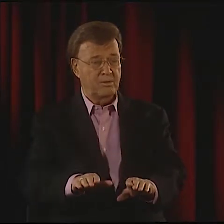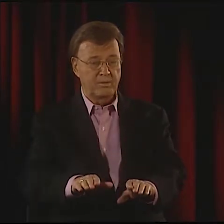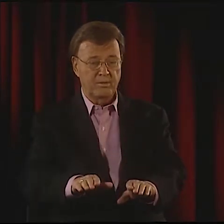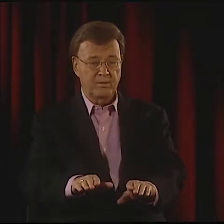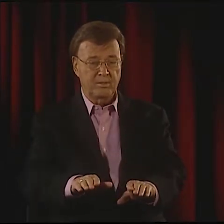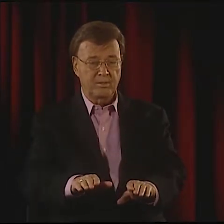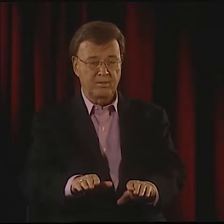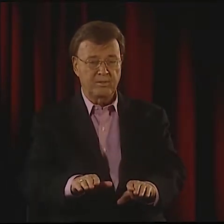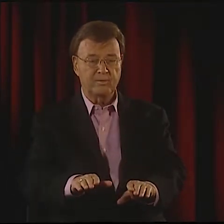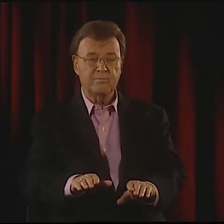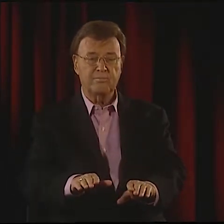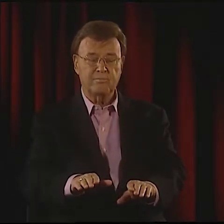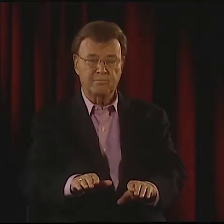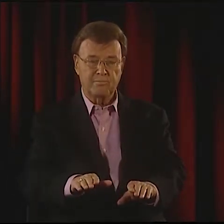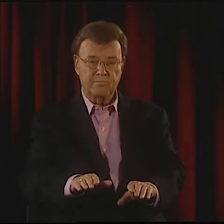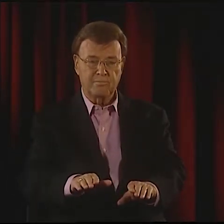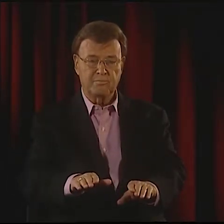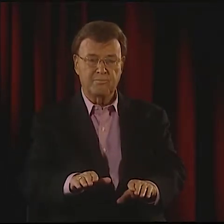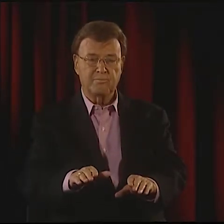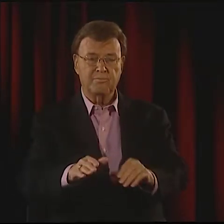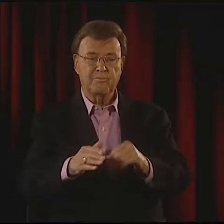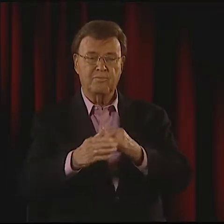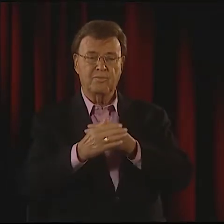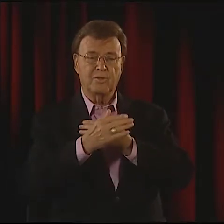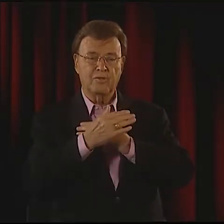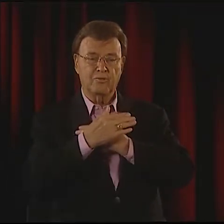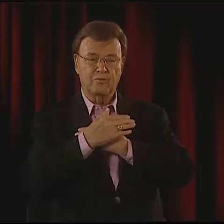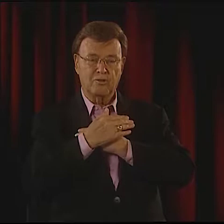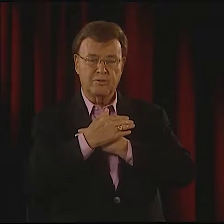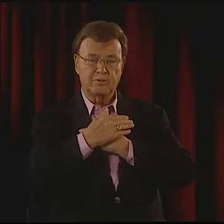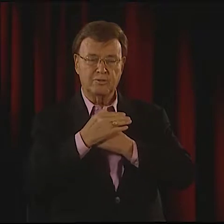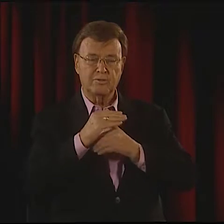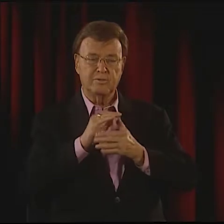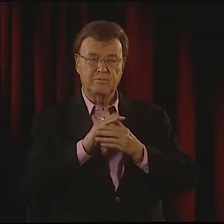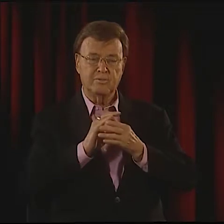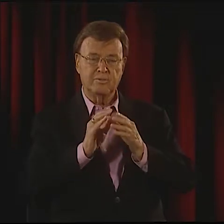AND A SENSE OF PEACE, LOWERED INTO THE GROUND AND BURIED,